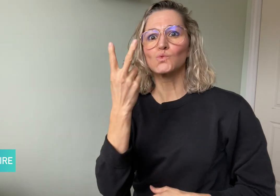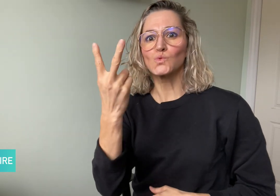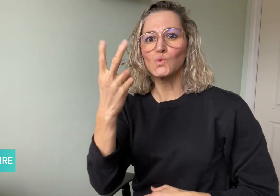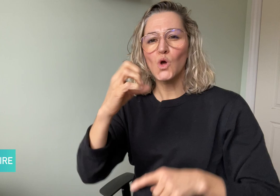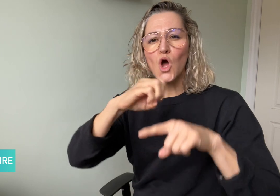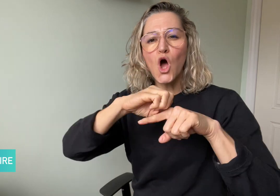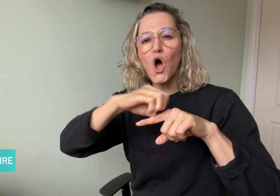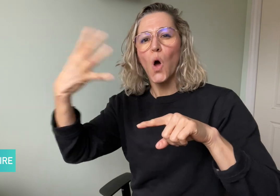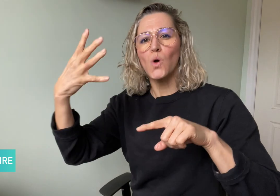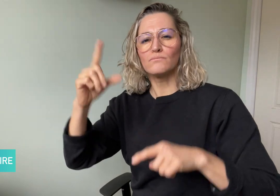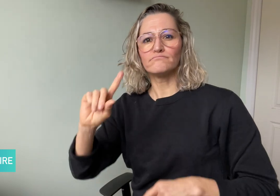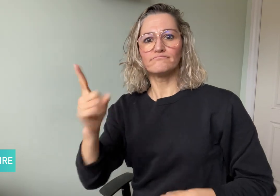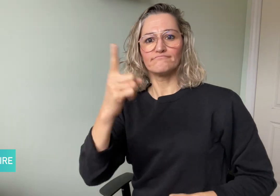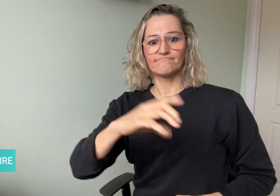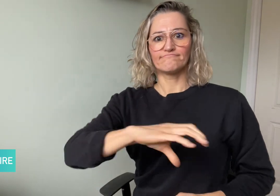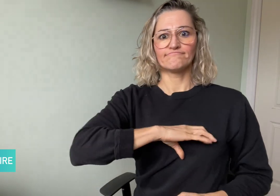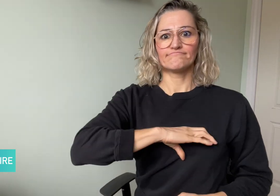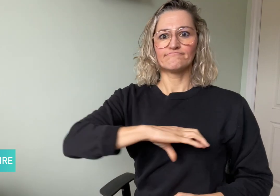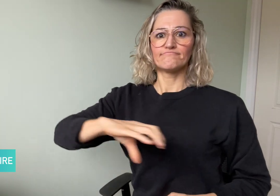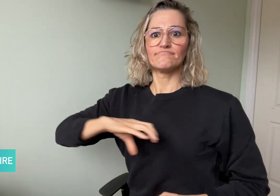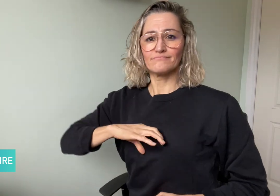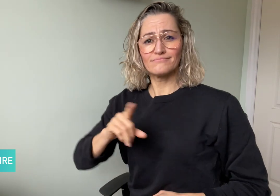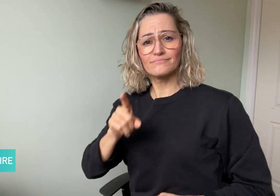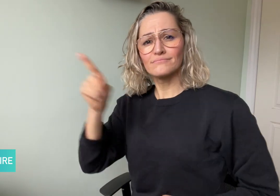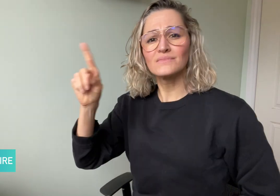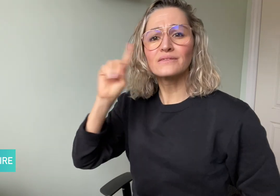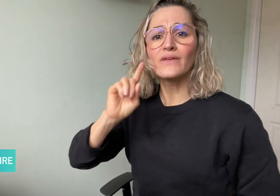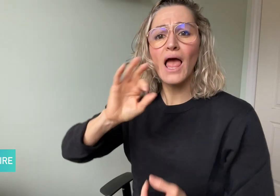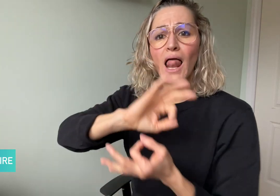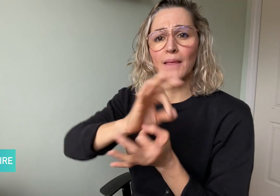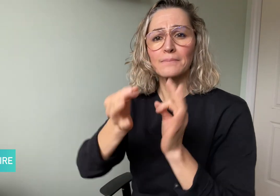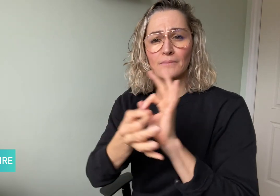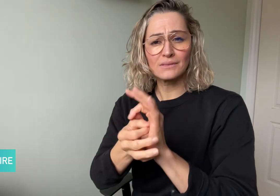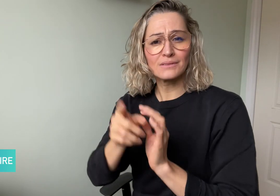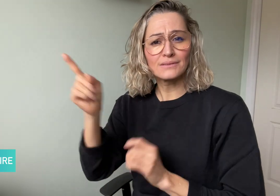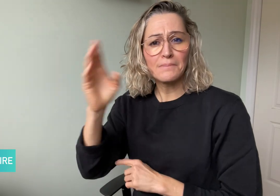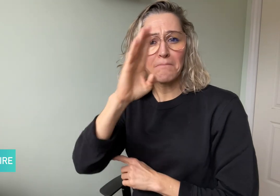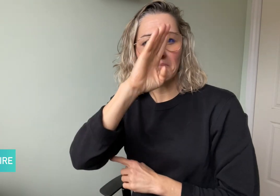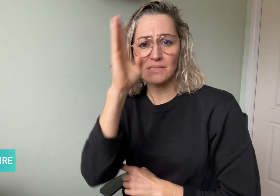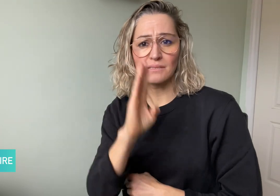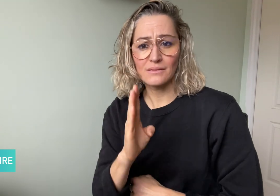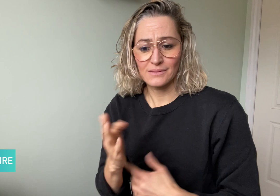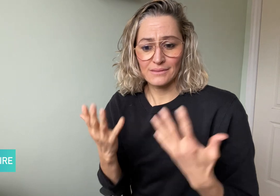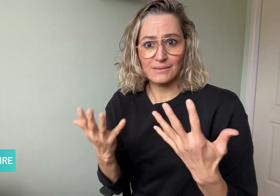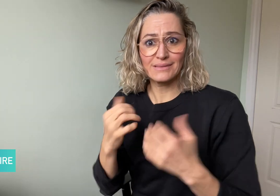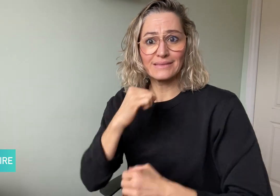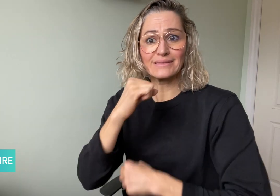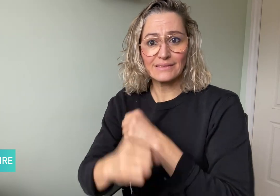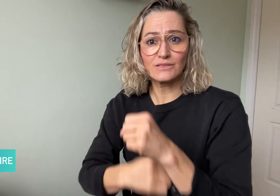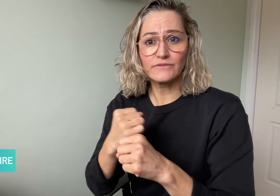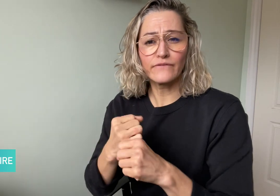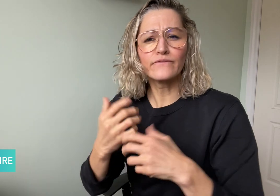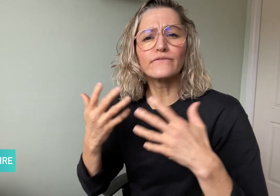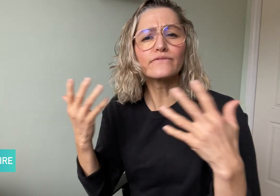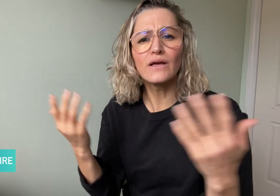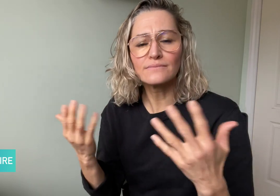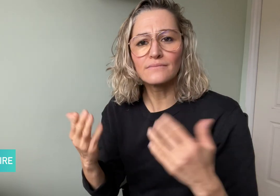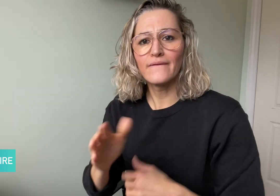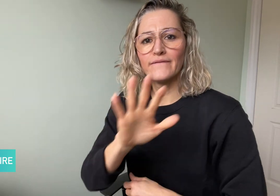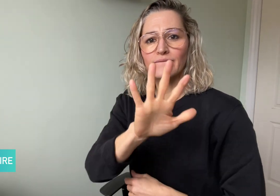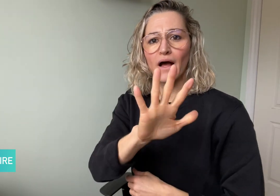in Brazil this year, in the 5000m hurdles and 3000m